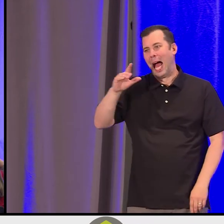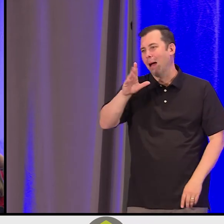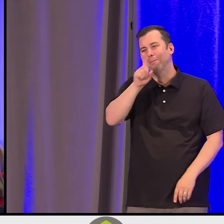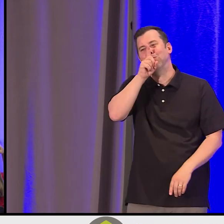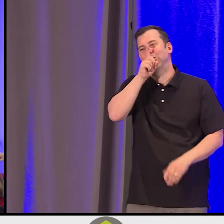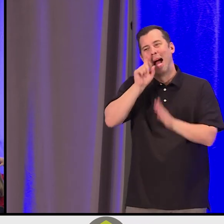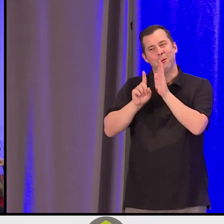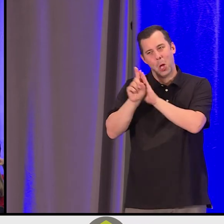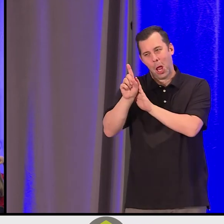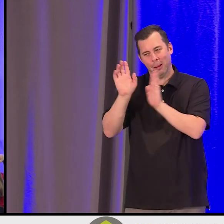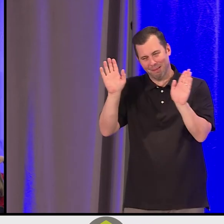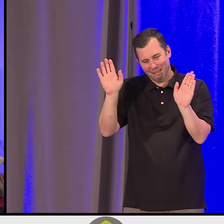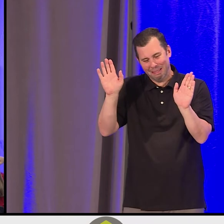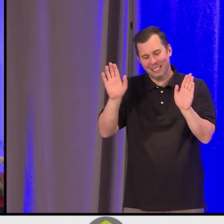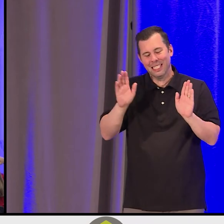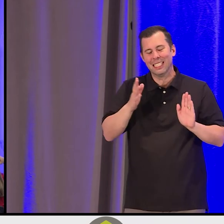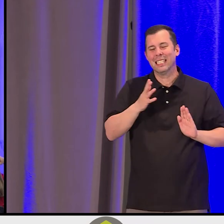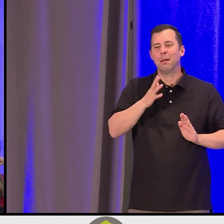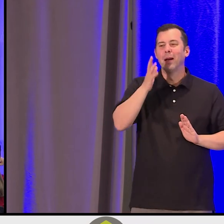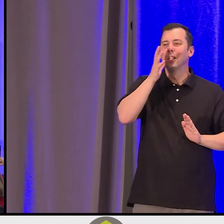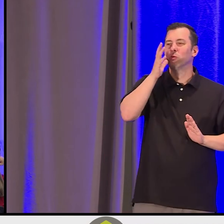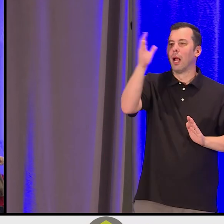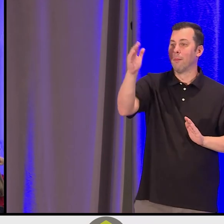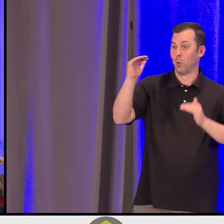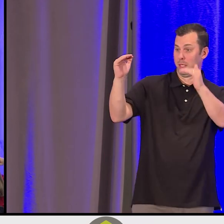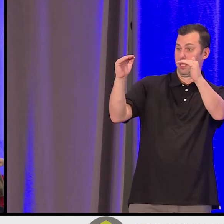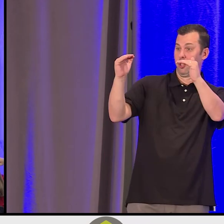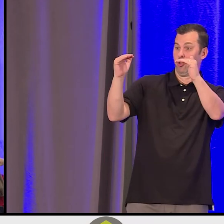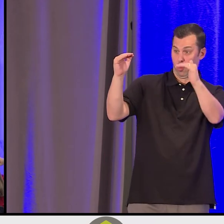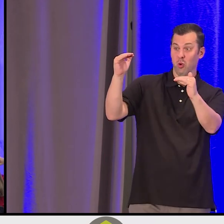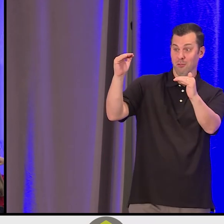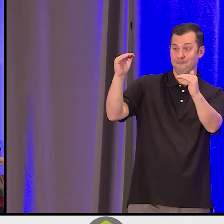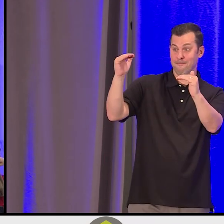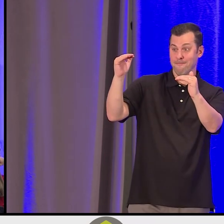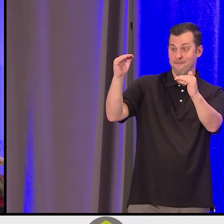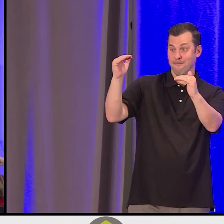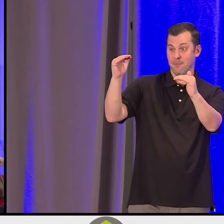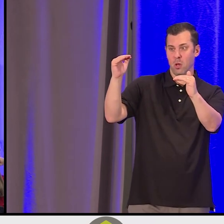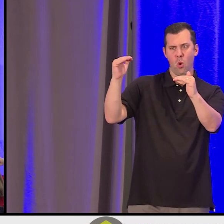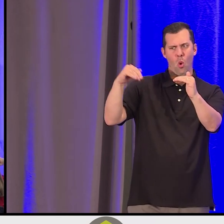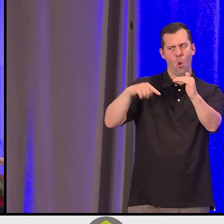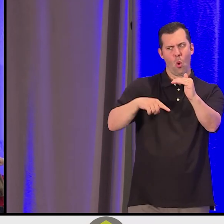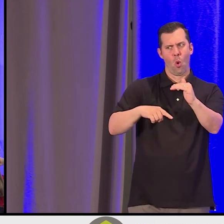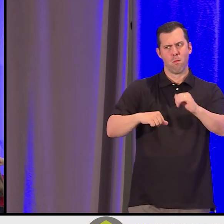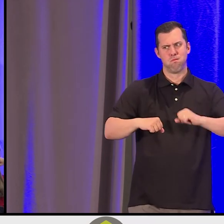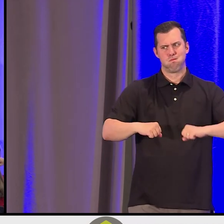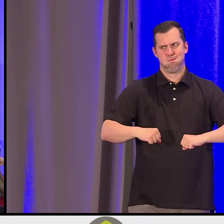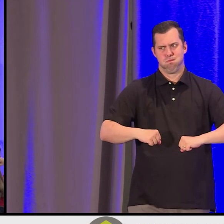And my late granny was slightly shorter in stature, but a powerful woman, she was.